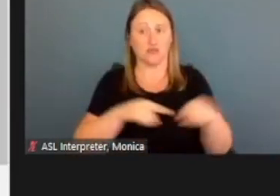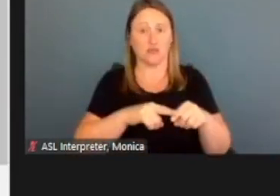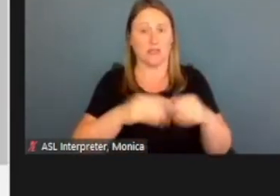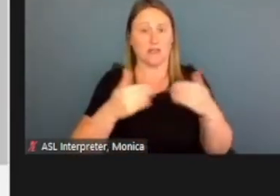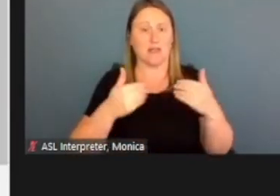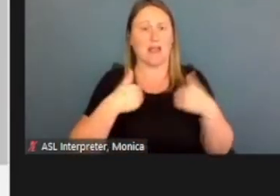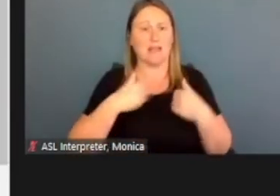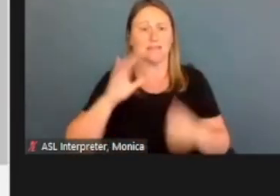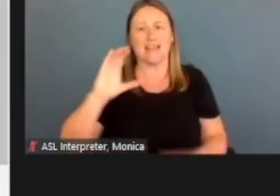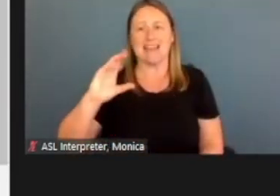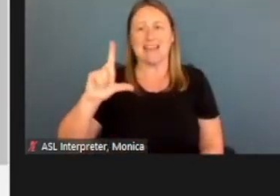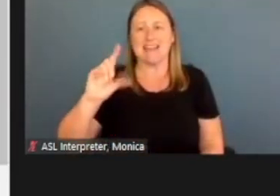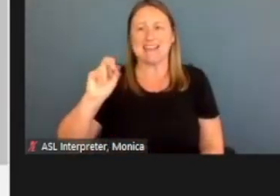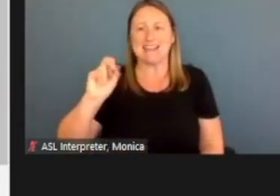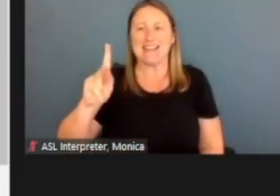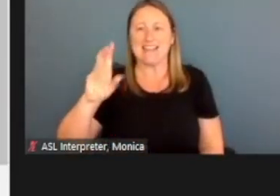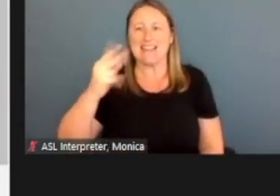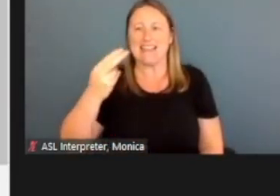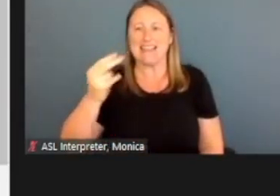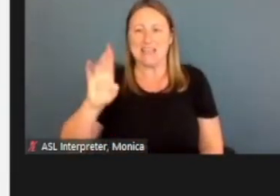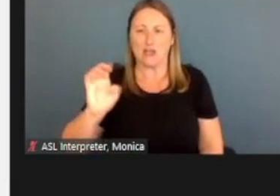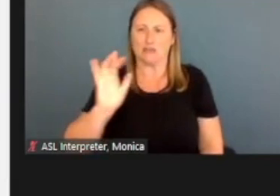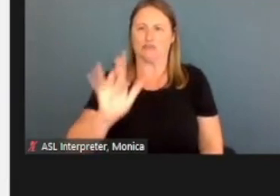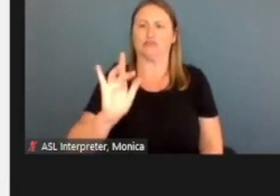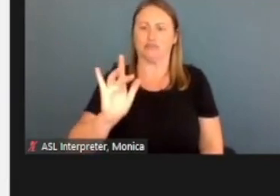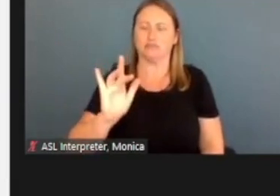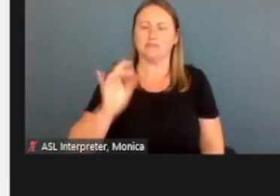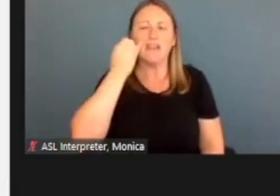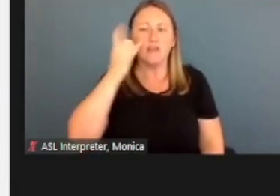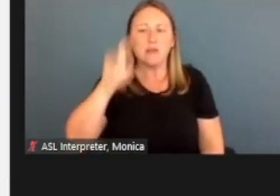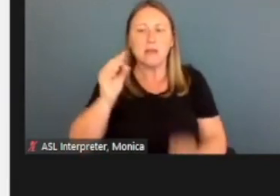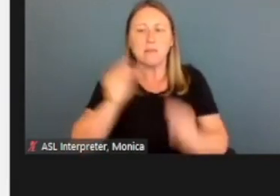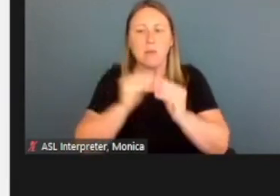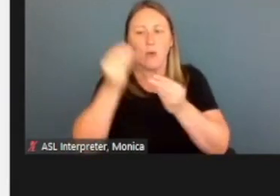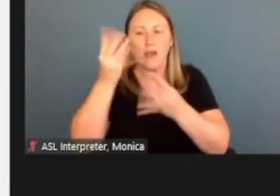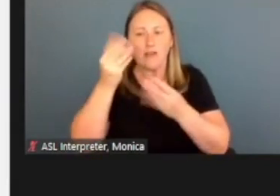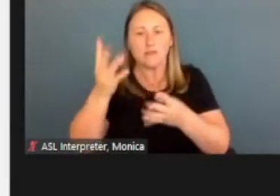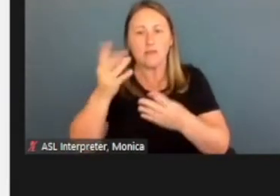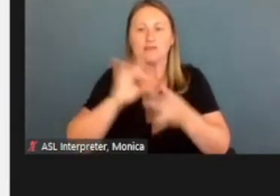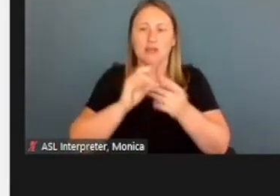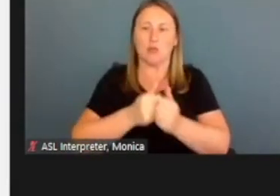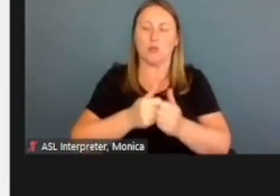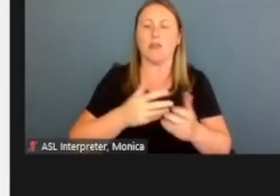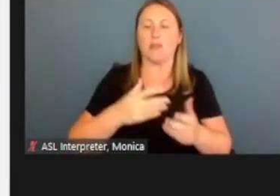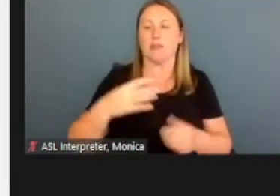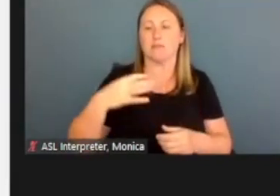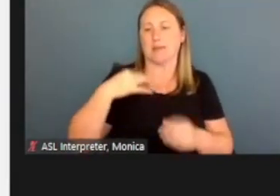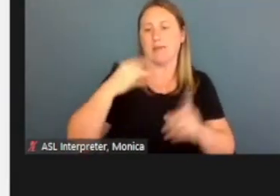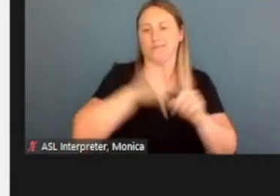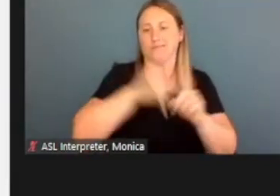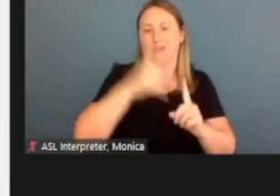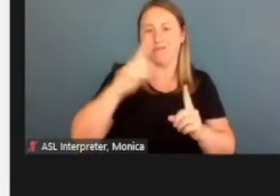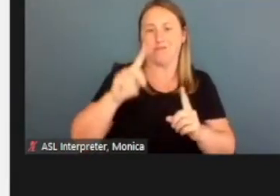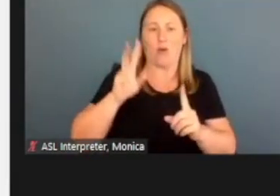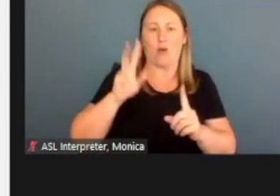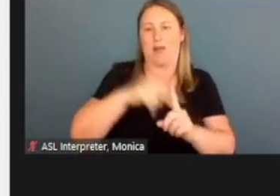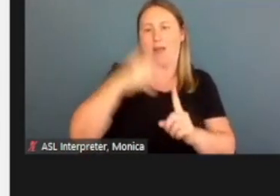if there's more information needed regarding applying on behalf of someone else. There's great details here.